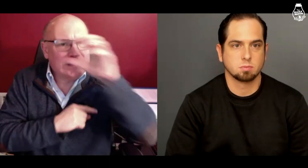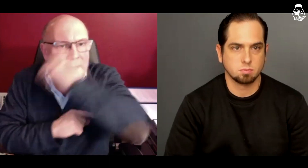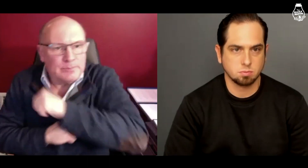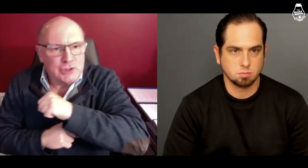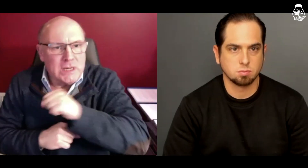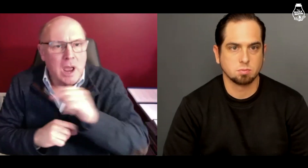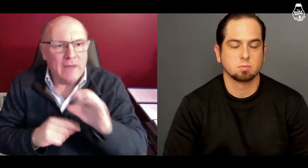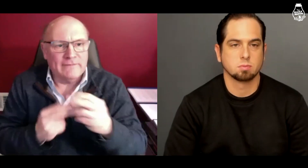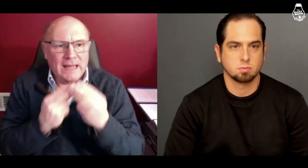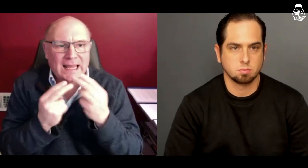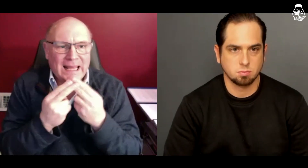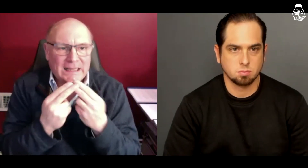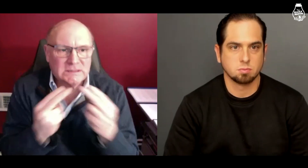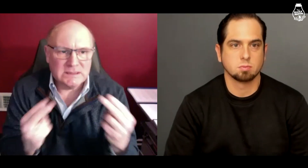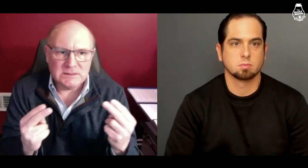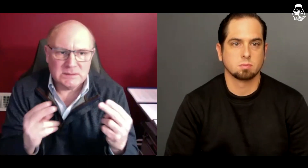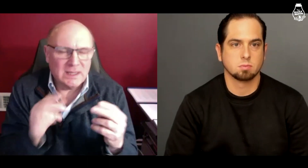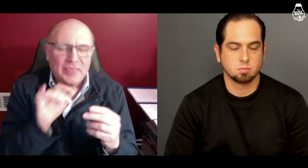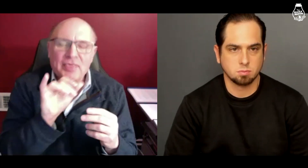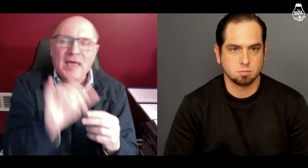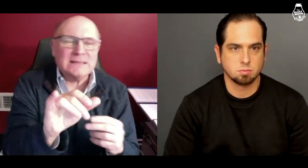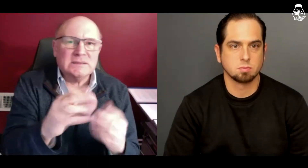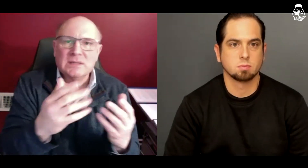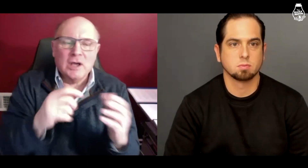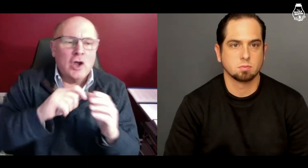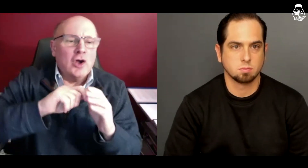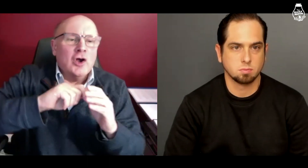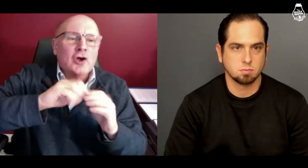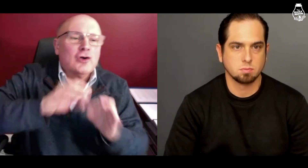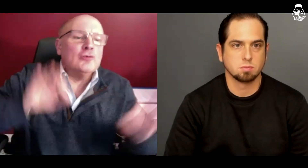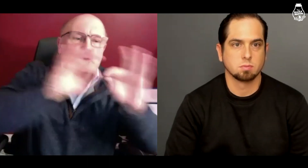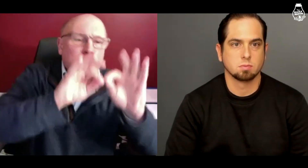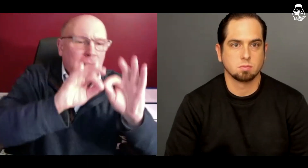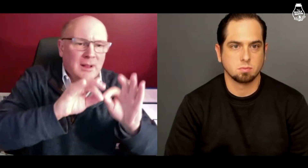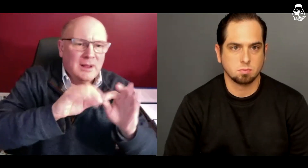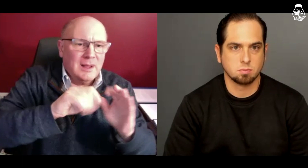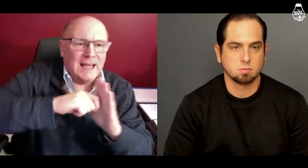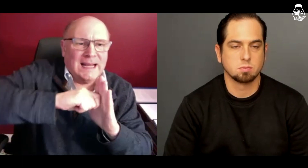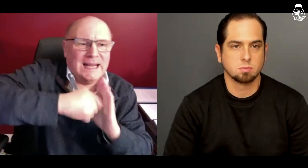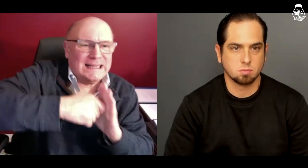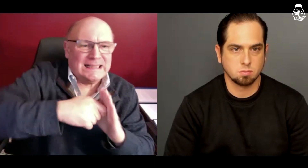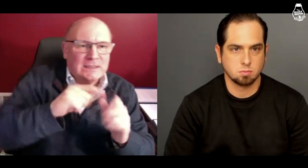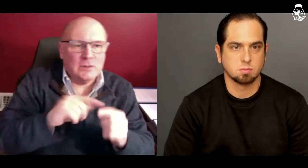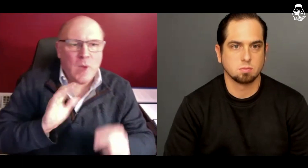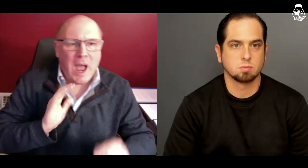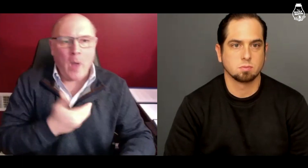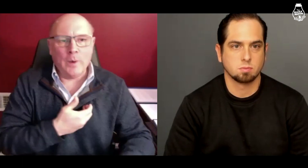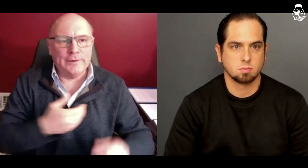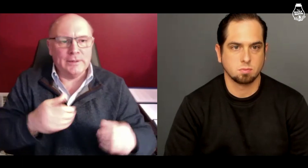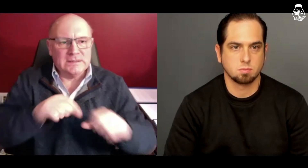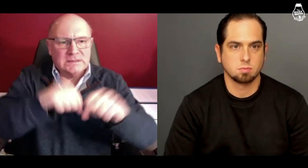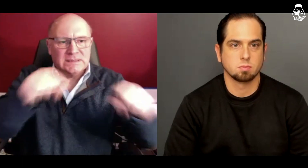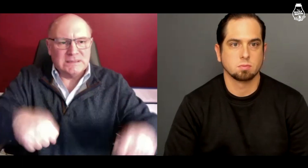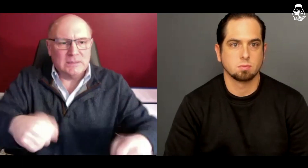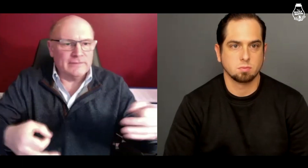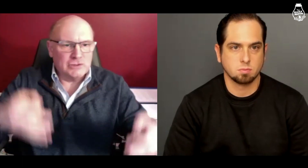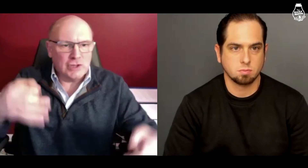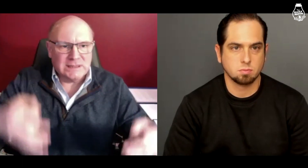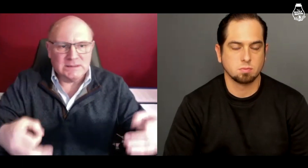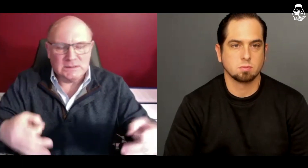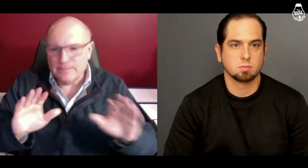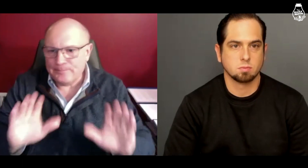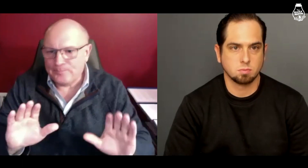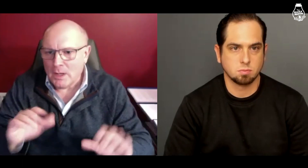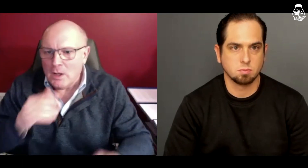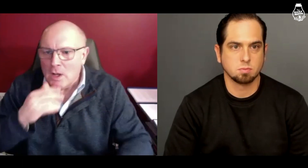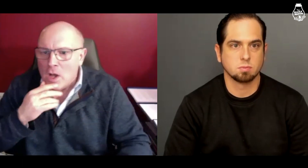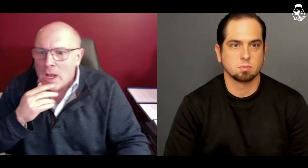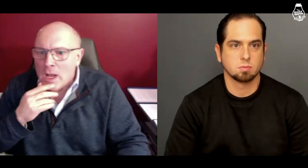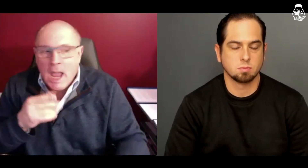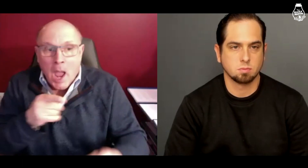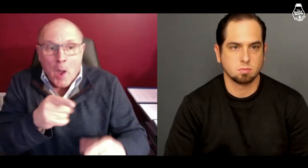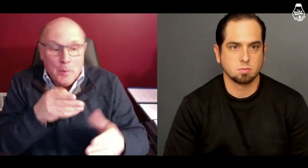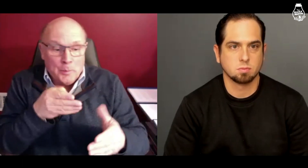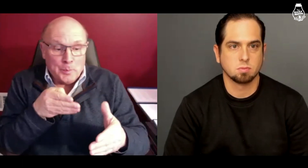The presumption of innocence is critical to our justice system.